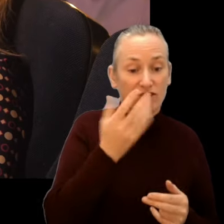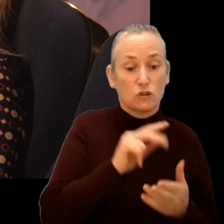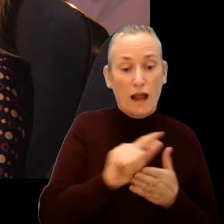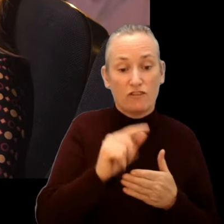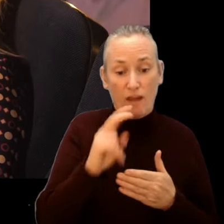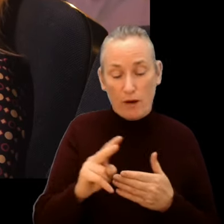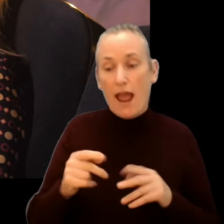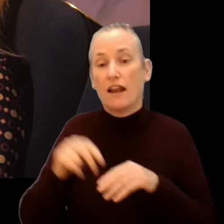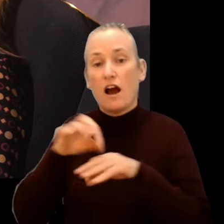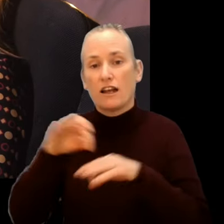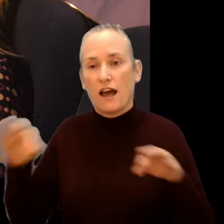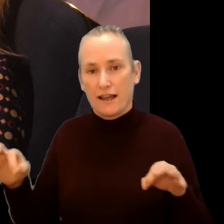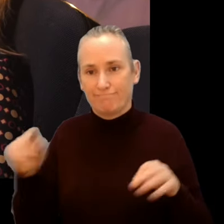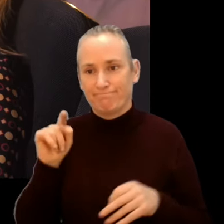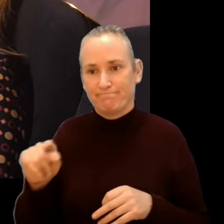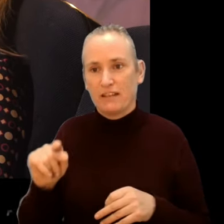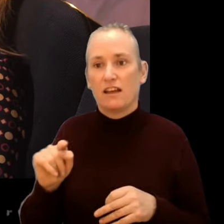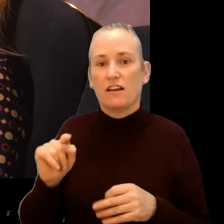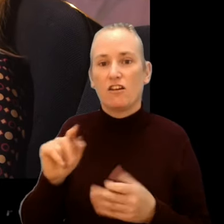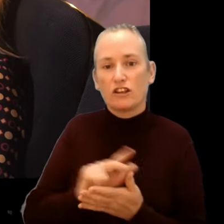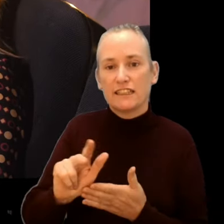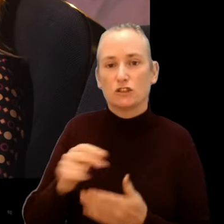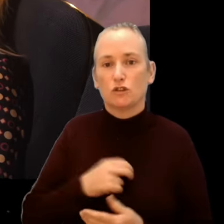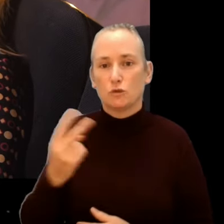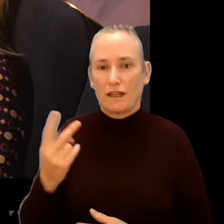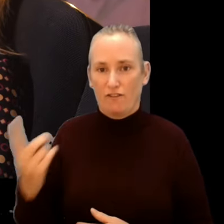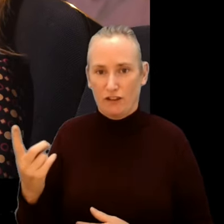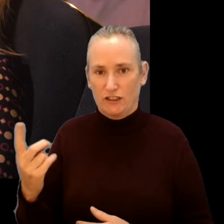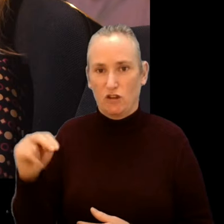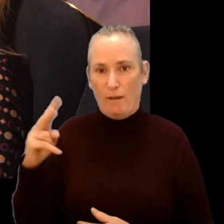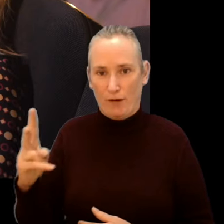and then online via our Digital Festival Platform from the 13th to the 21st of November.